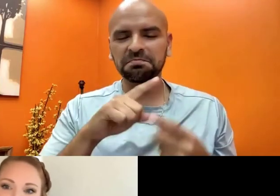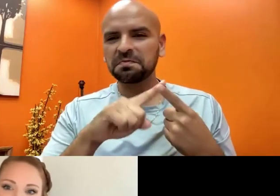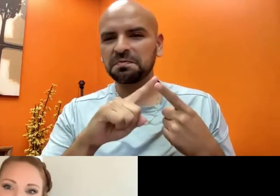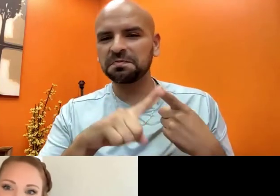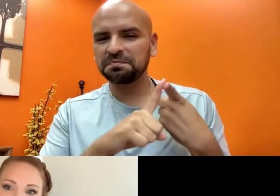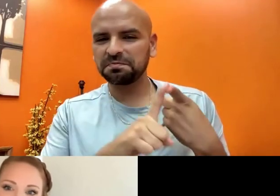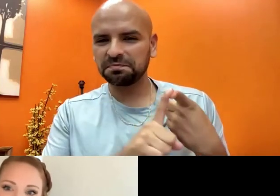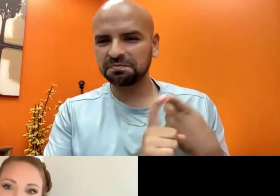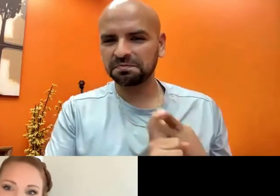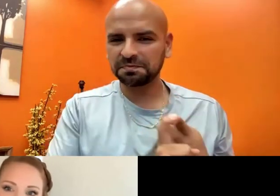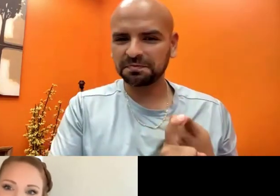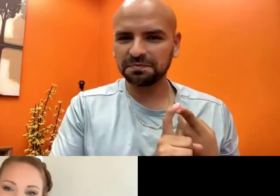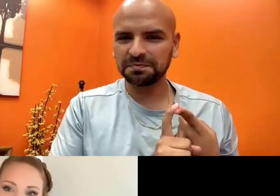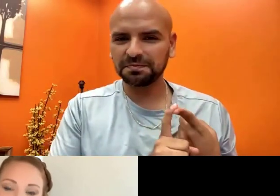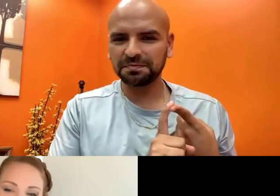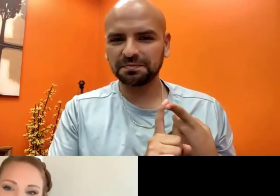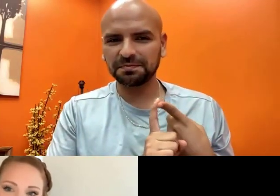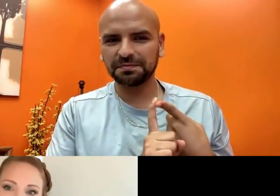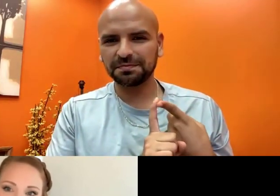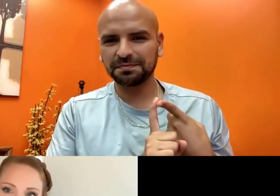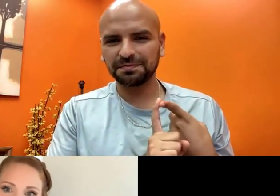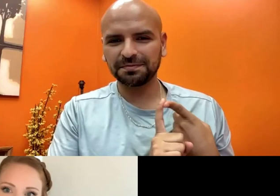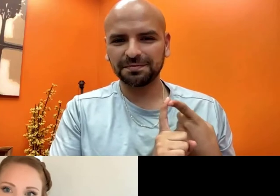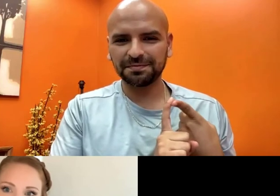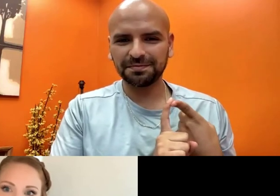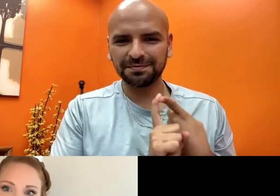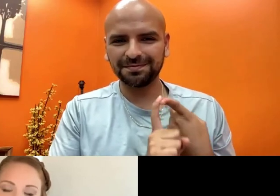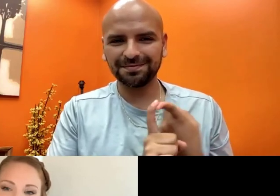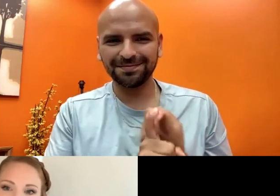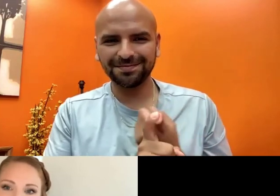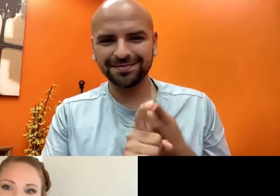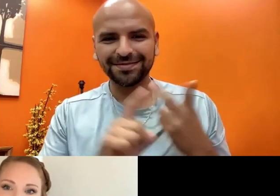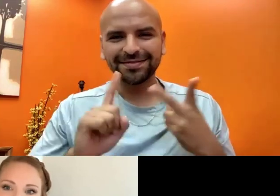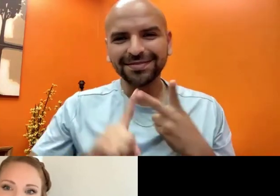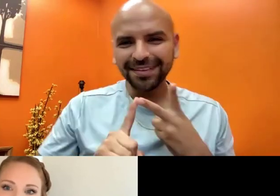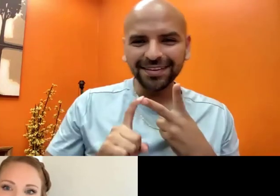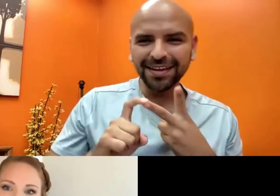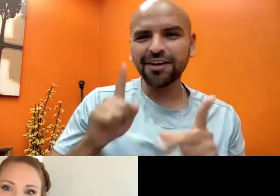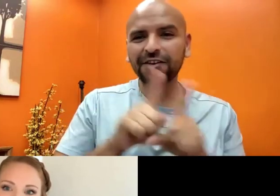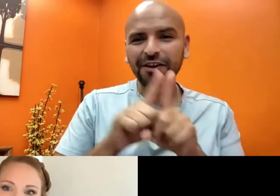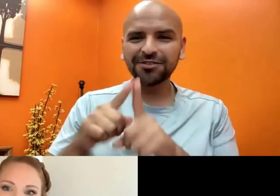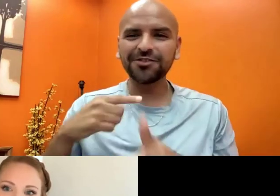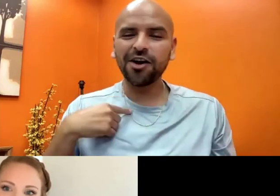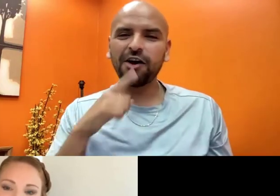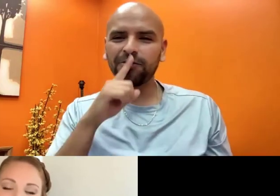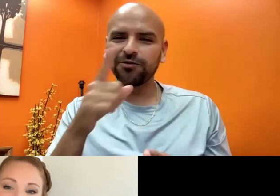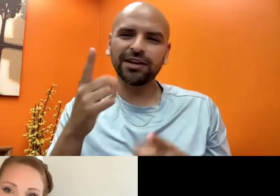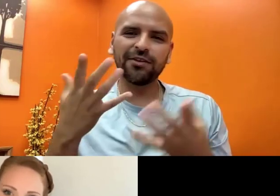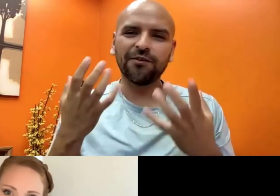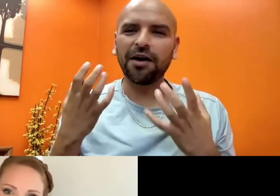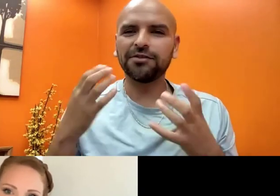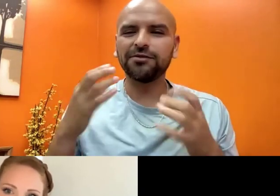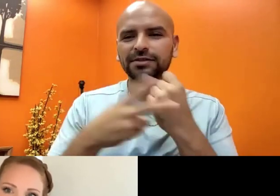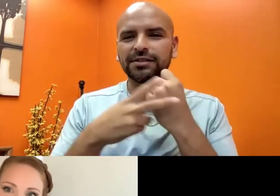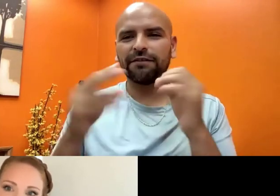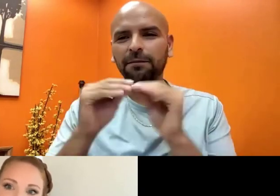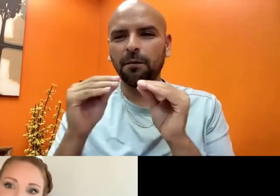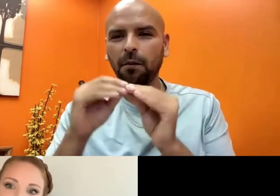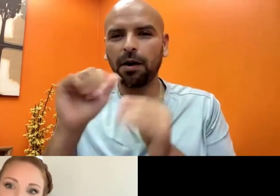motivation around that for myself and for my career. And then I would say, secondly, I really